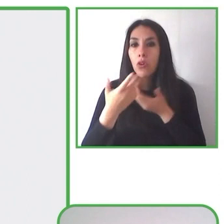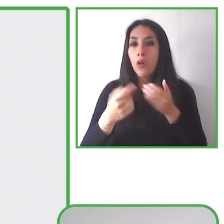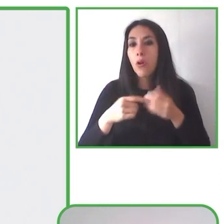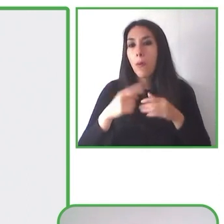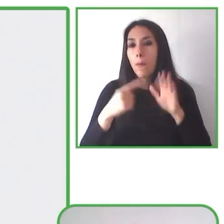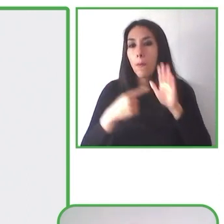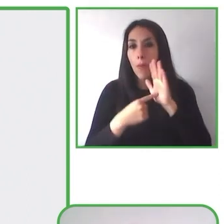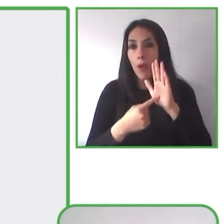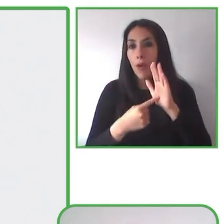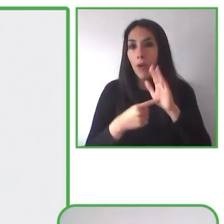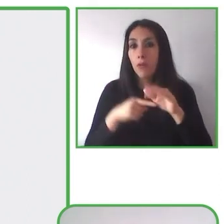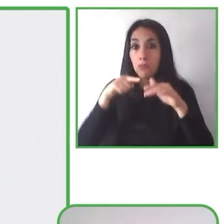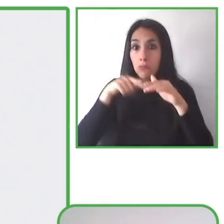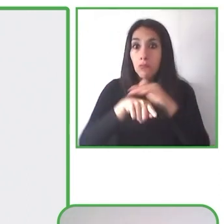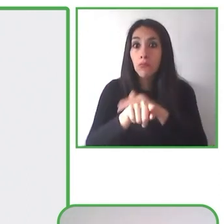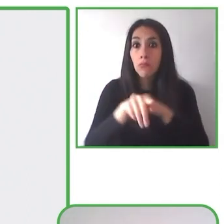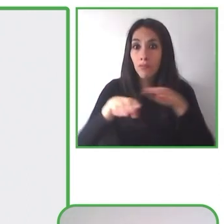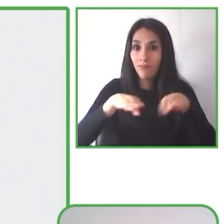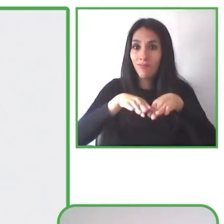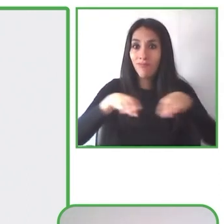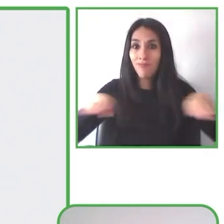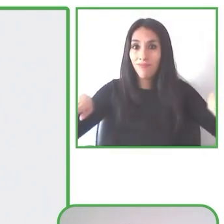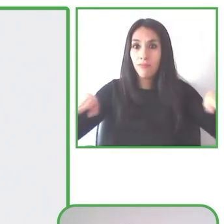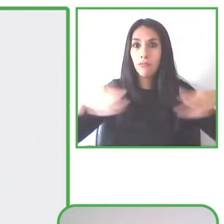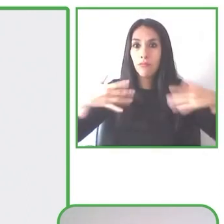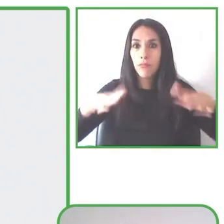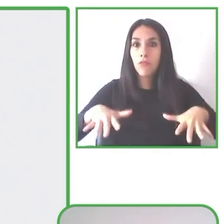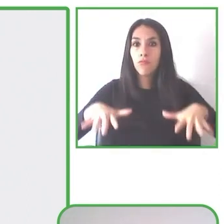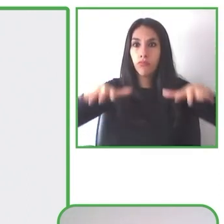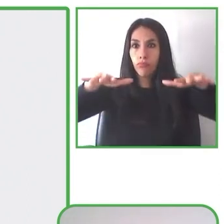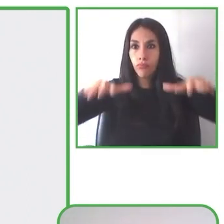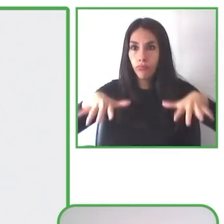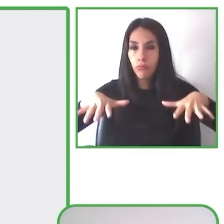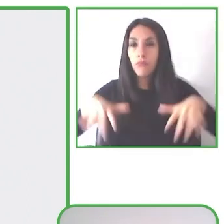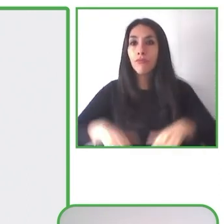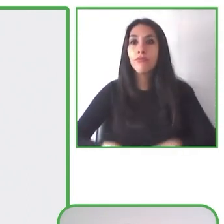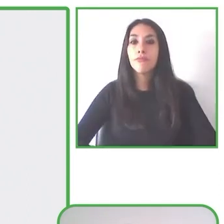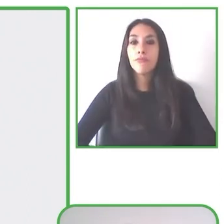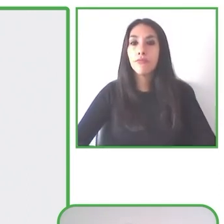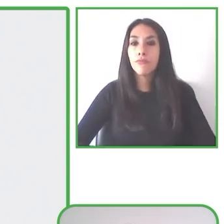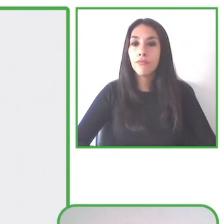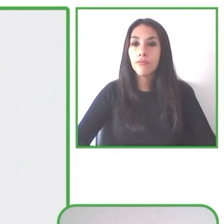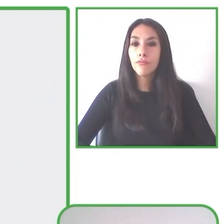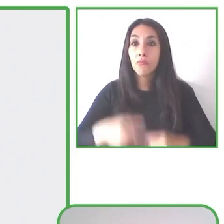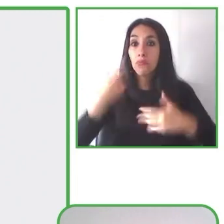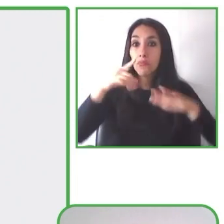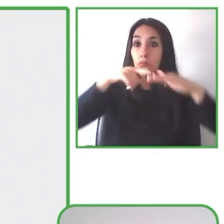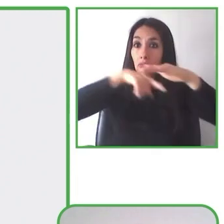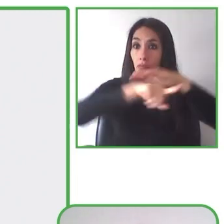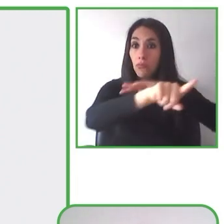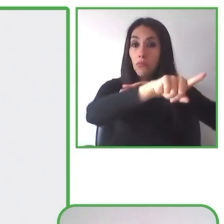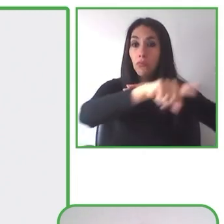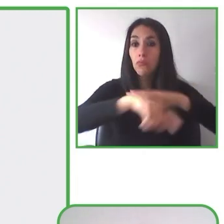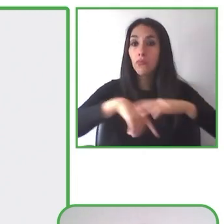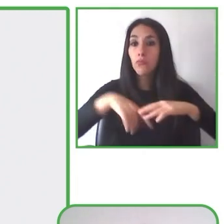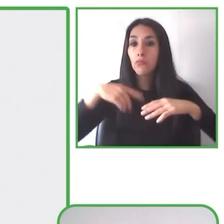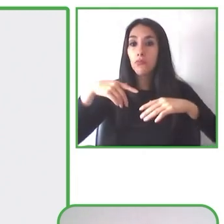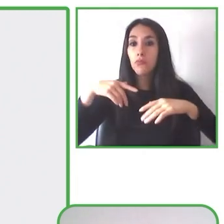What type of shower, if there is any kind of ramp at the entrance of the hotel and many other